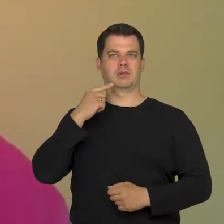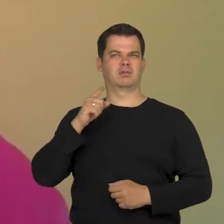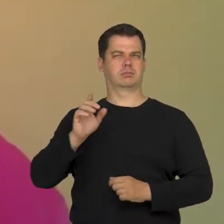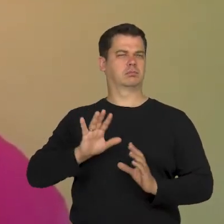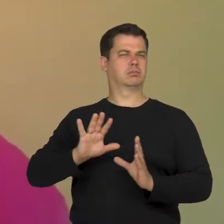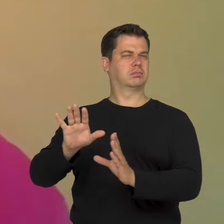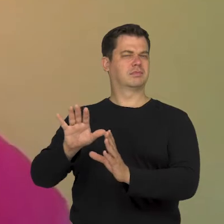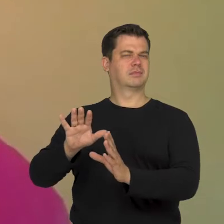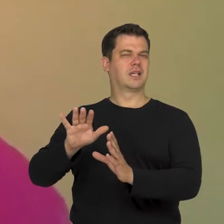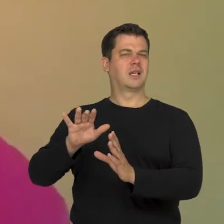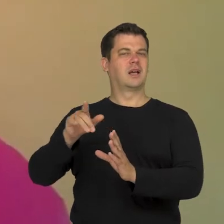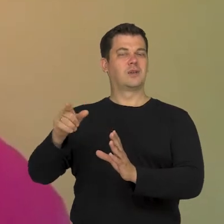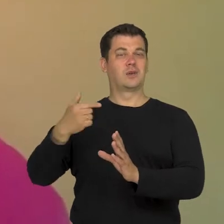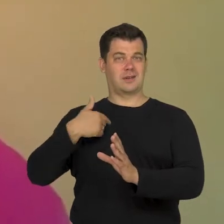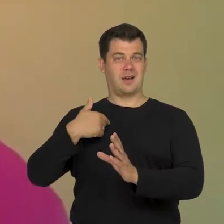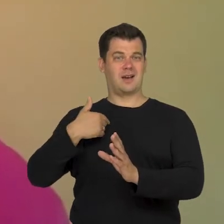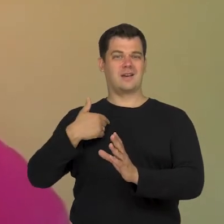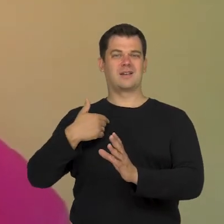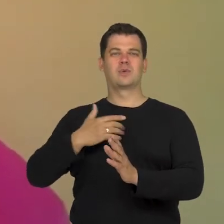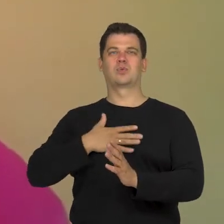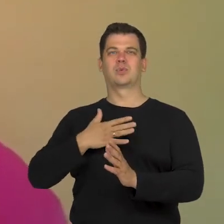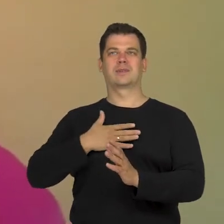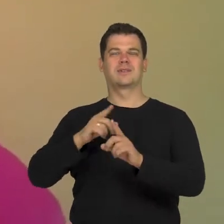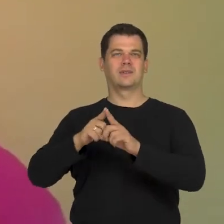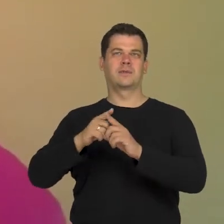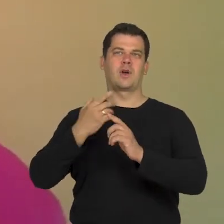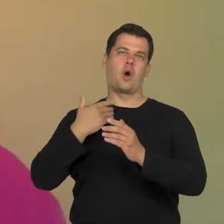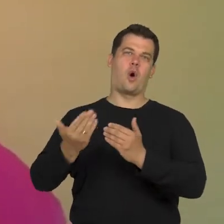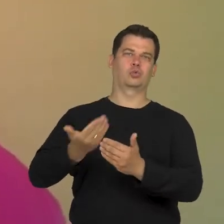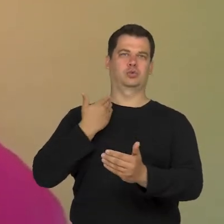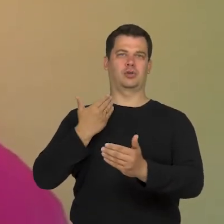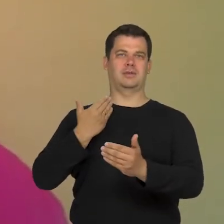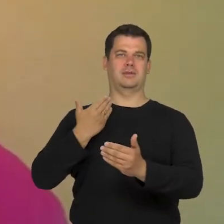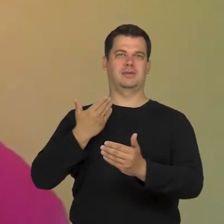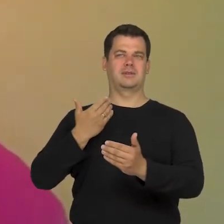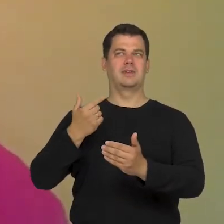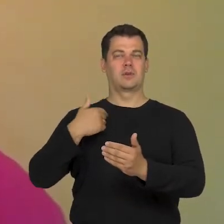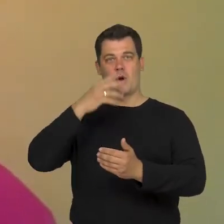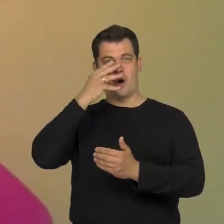As a person, who represents one of these rejected images